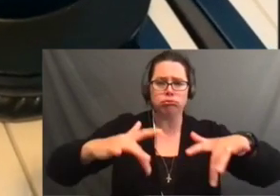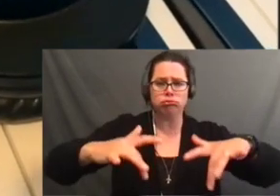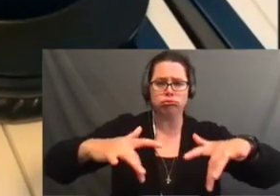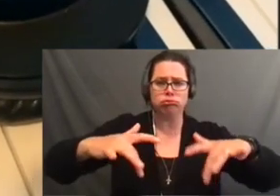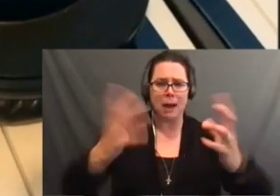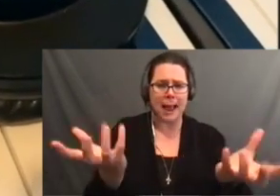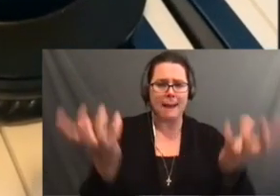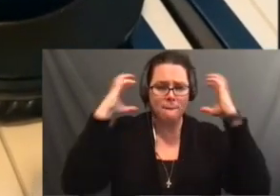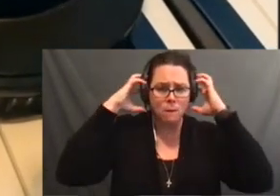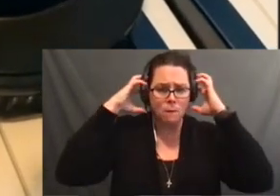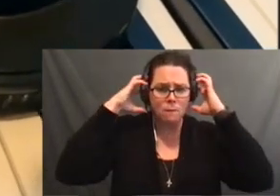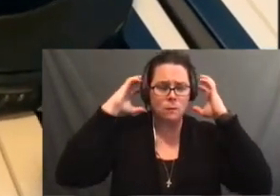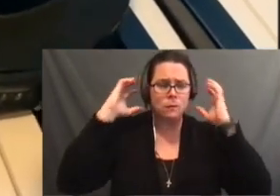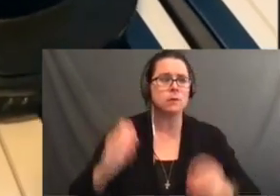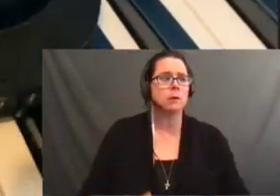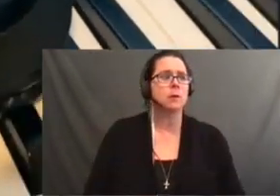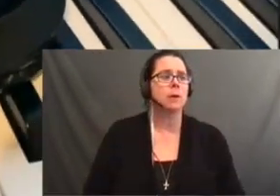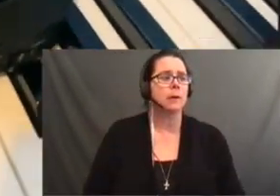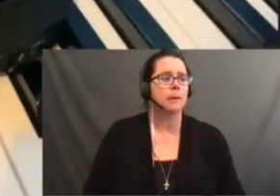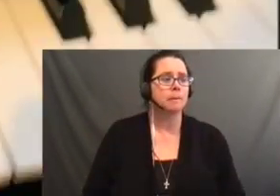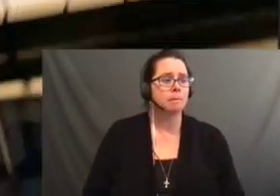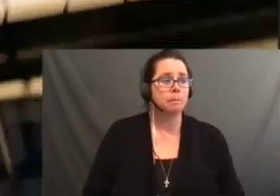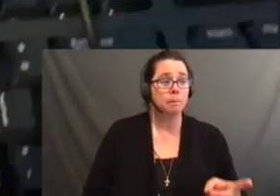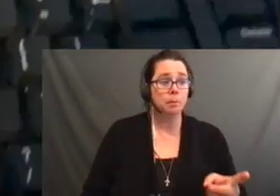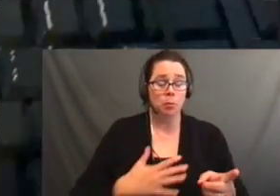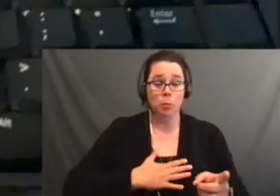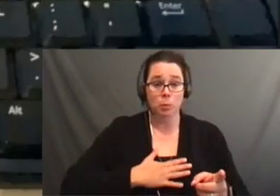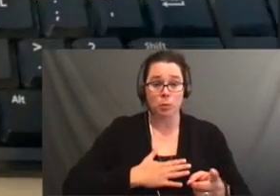All right. We good to go, Jen?